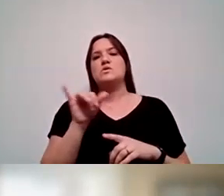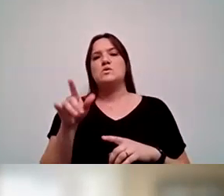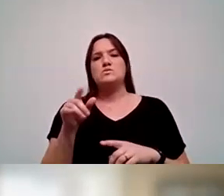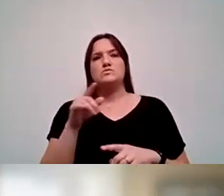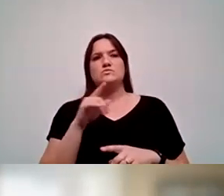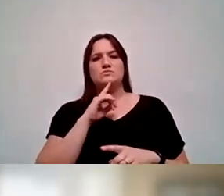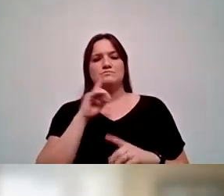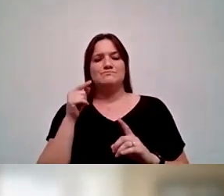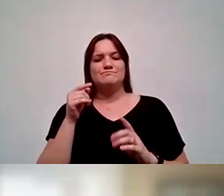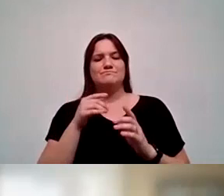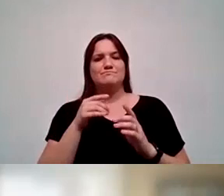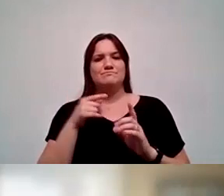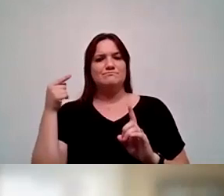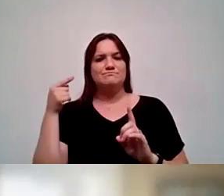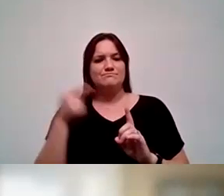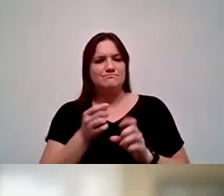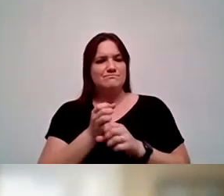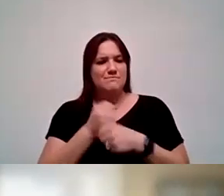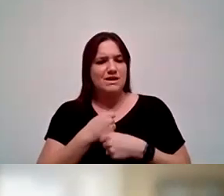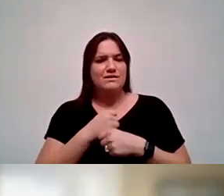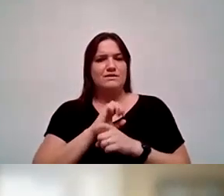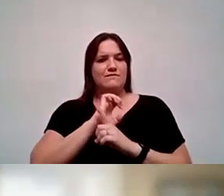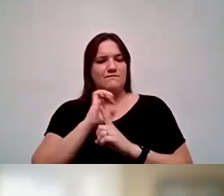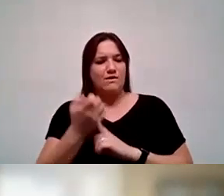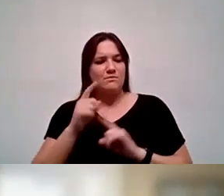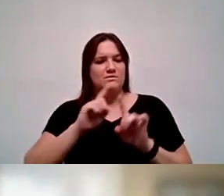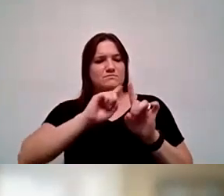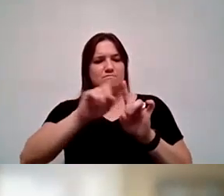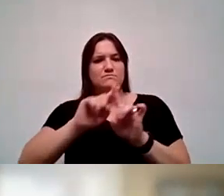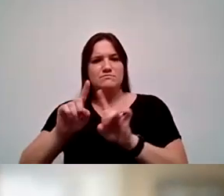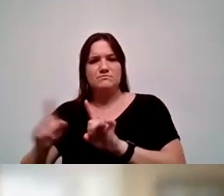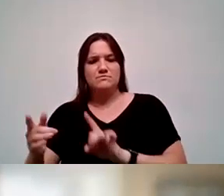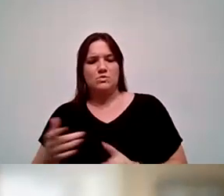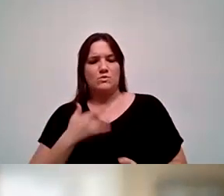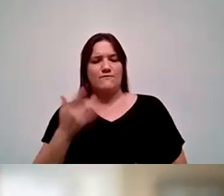in creating environments where a sense of belonging, you know,